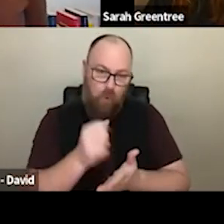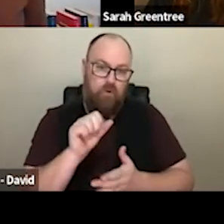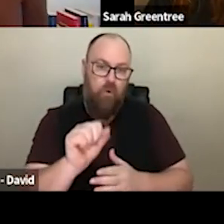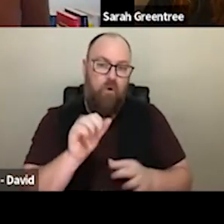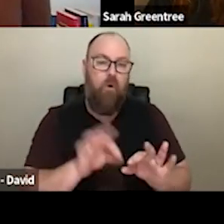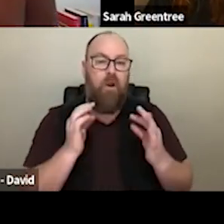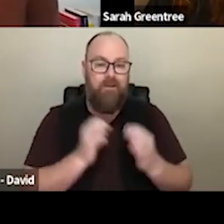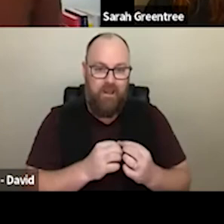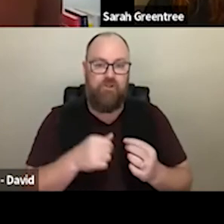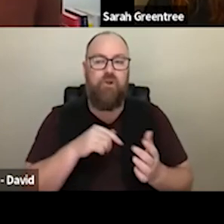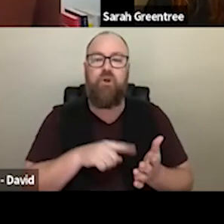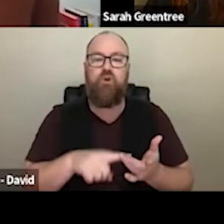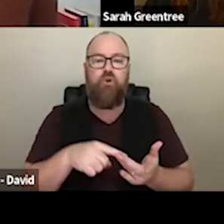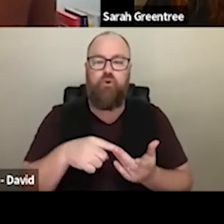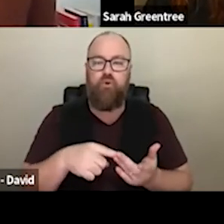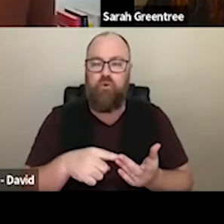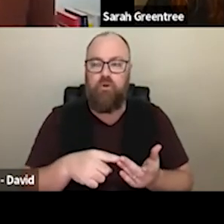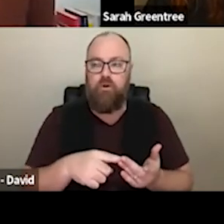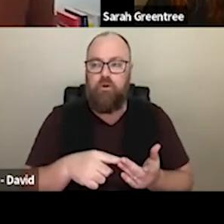organisation, and the potential for you to be able to leverage other funds with that kind of, I guess continuing support.